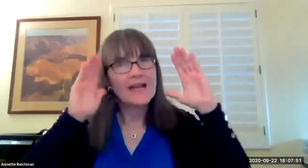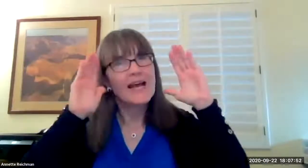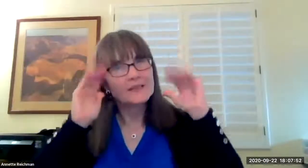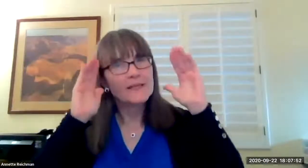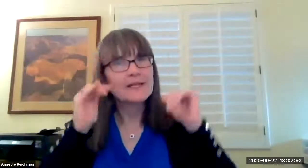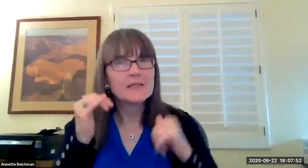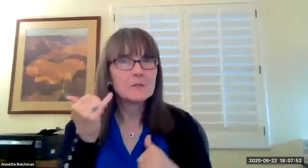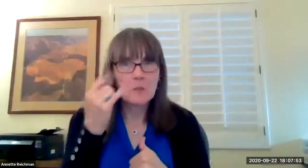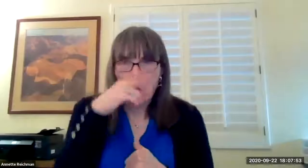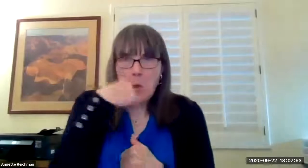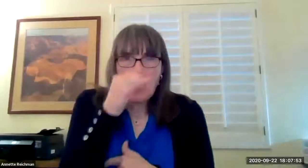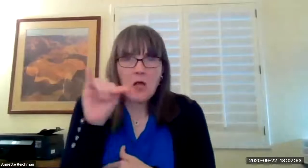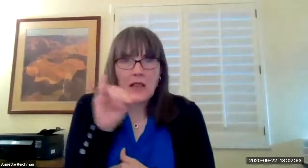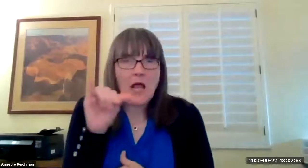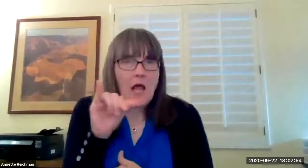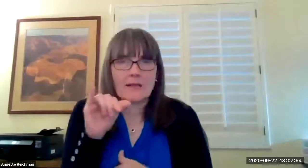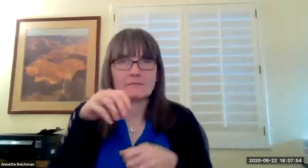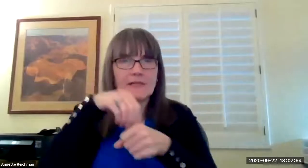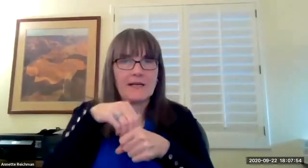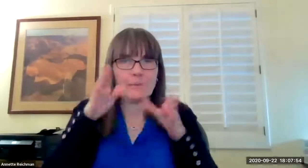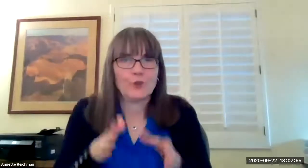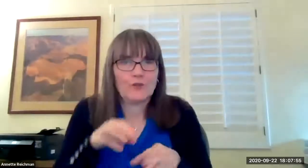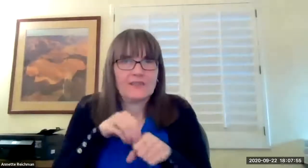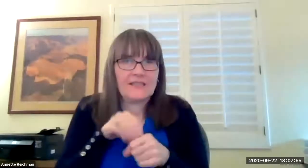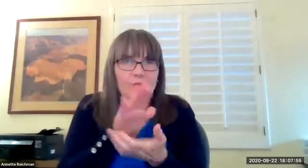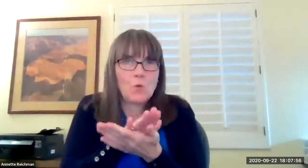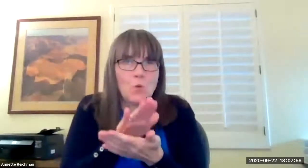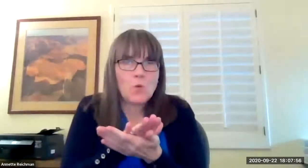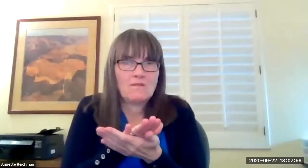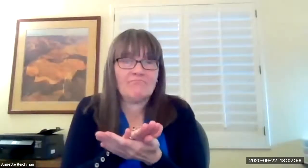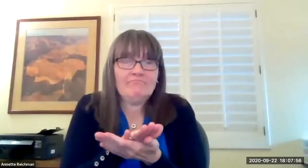english science and math so our expectations